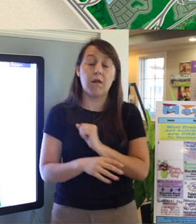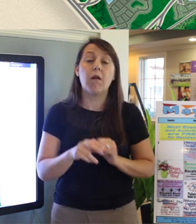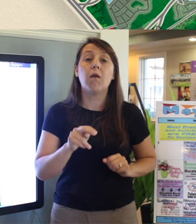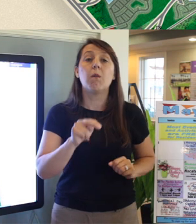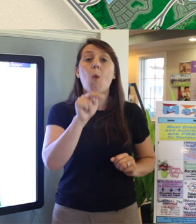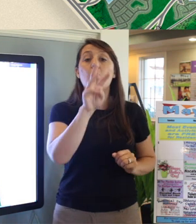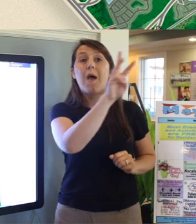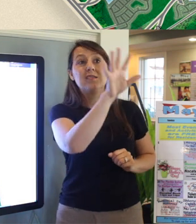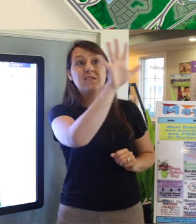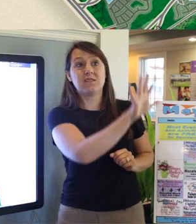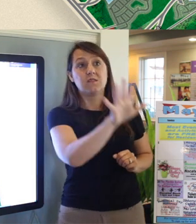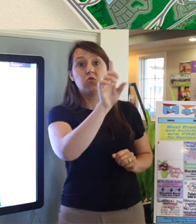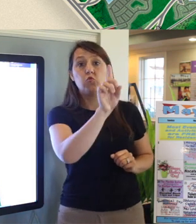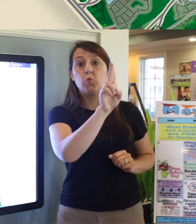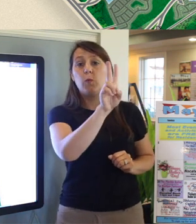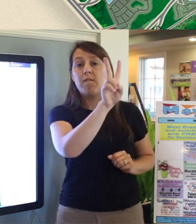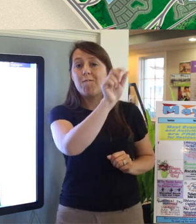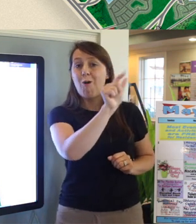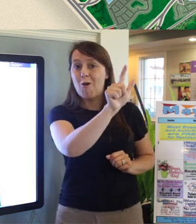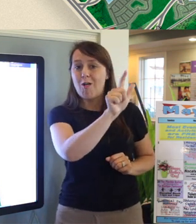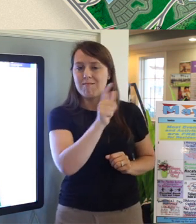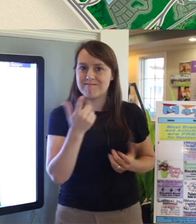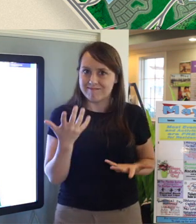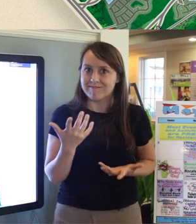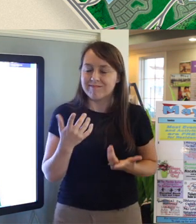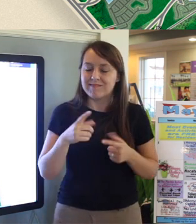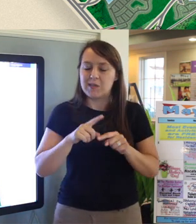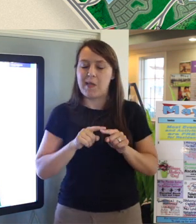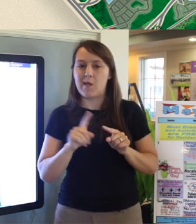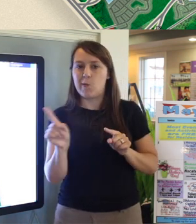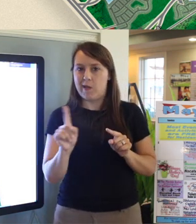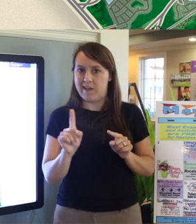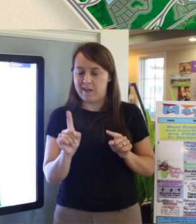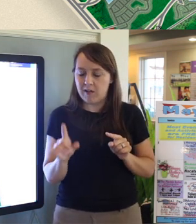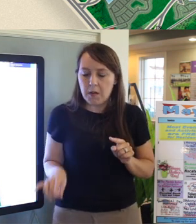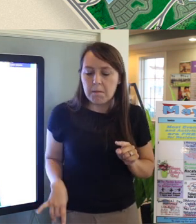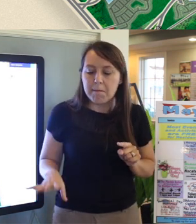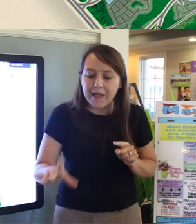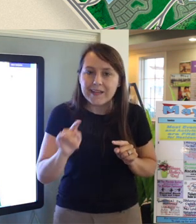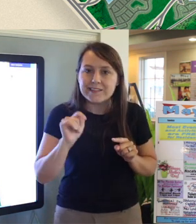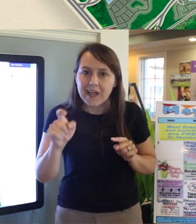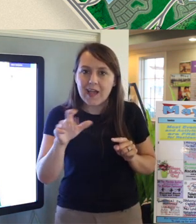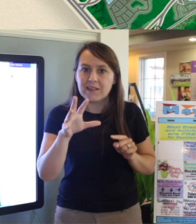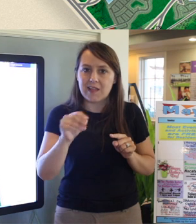So that does affect where your taxes are paid into and your school zoning